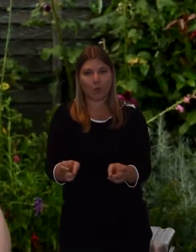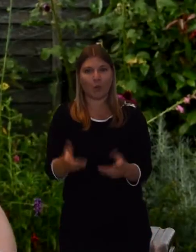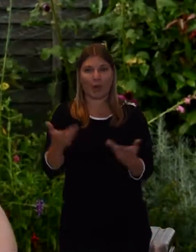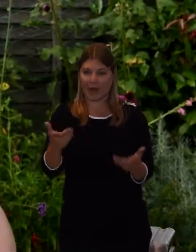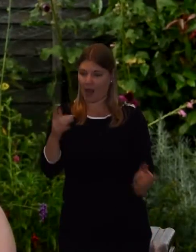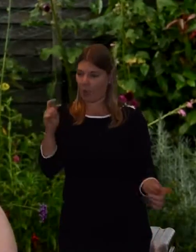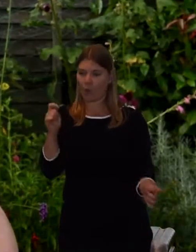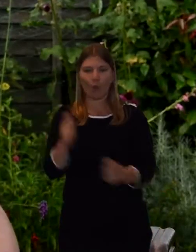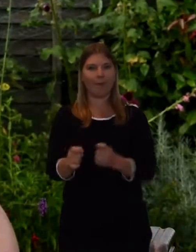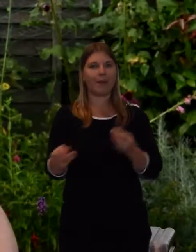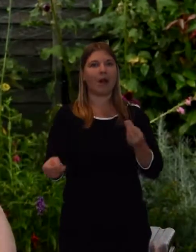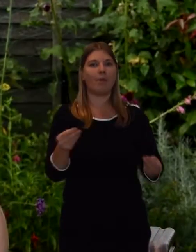Through to where we are now.